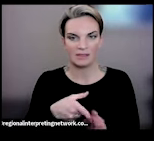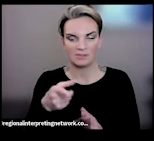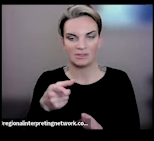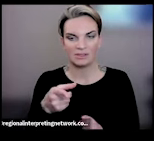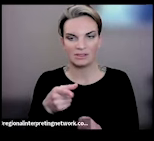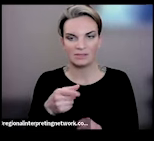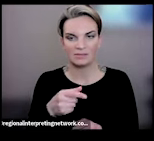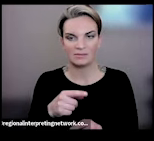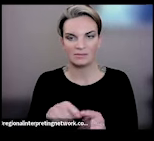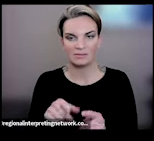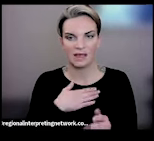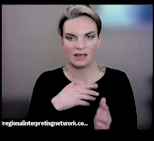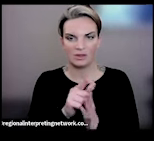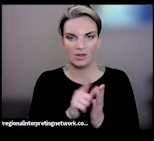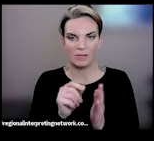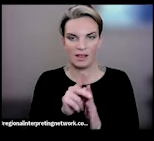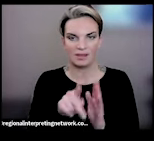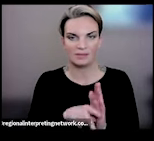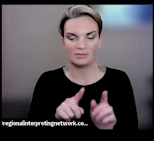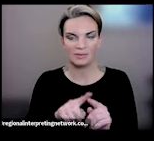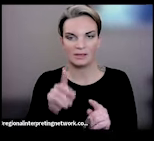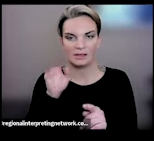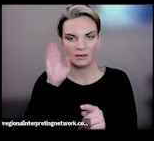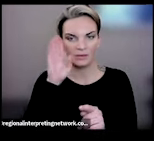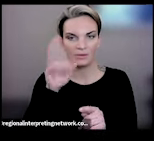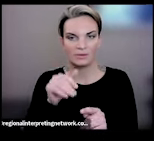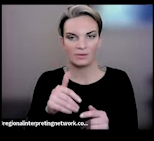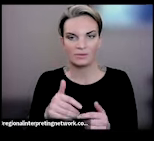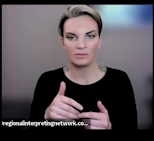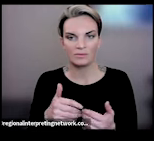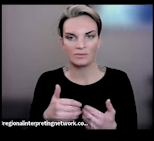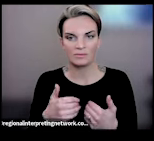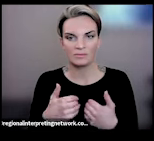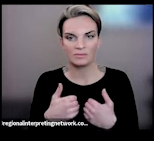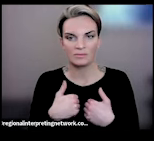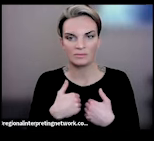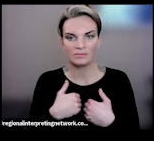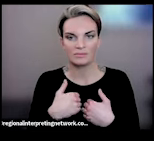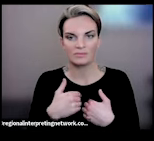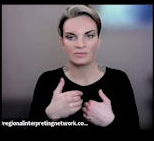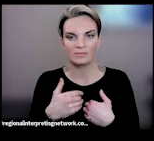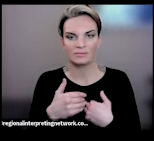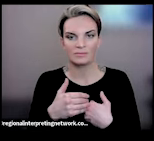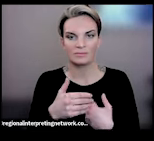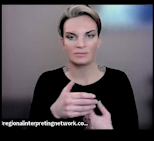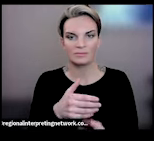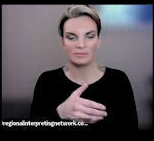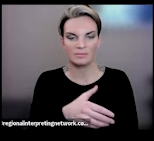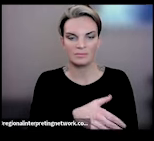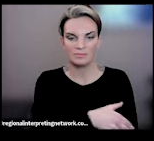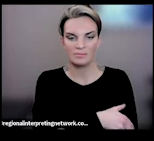law and policy, but I do know that you know there is certainly power in numbers, and social